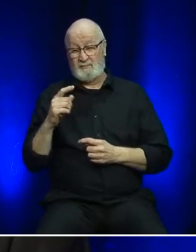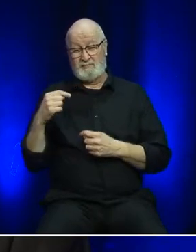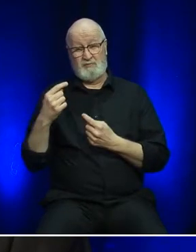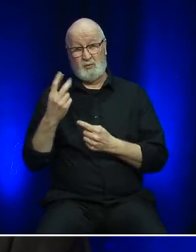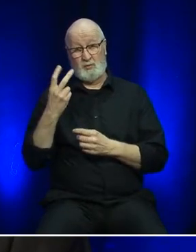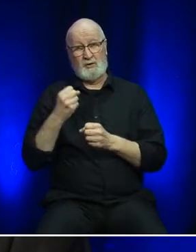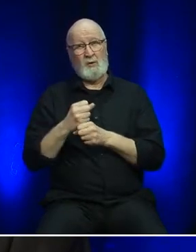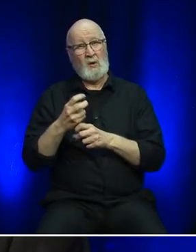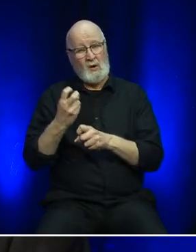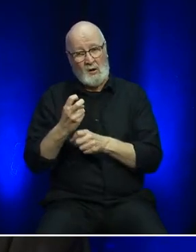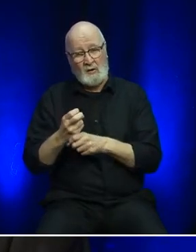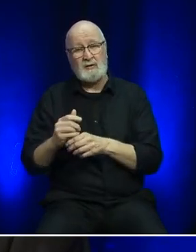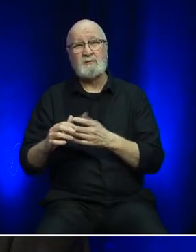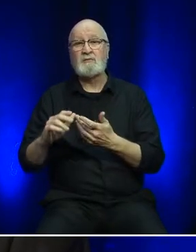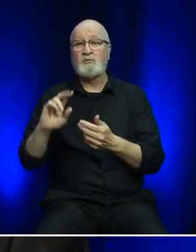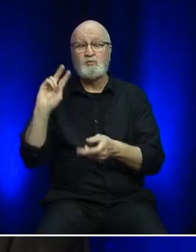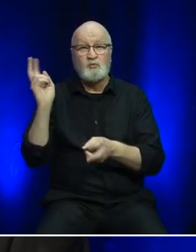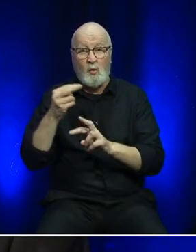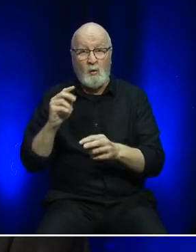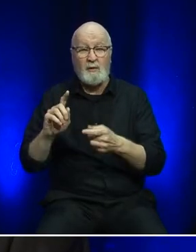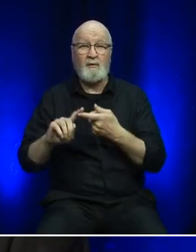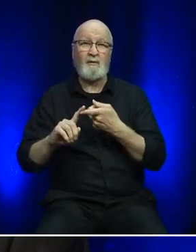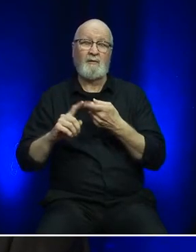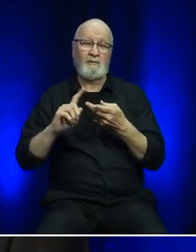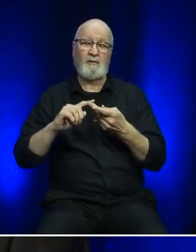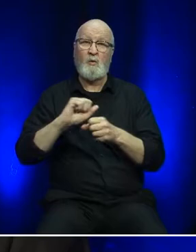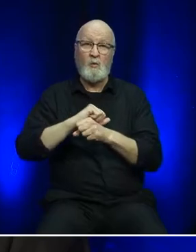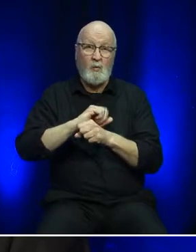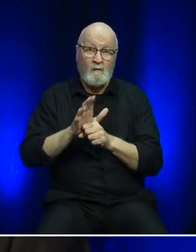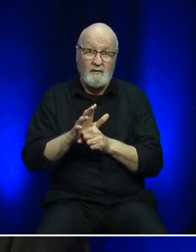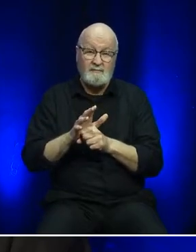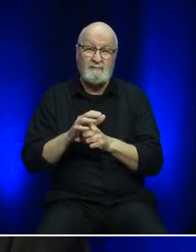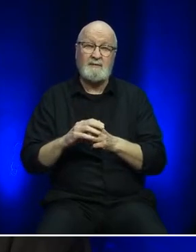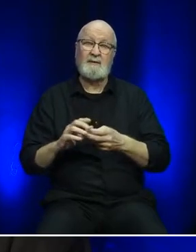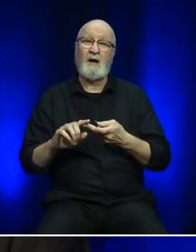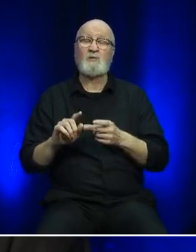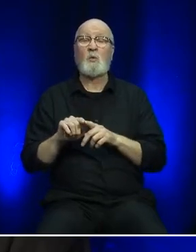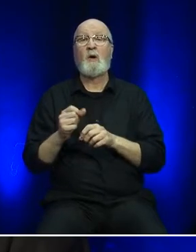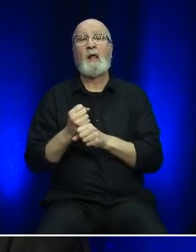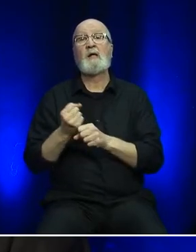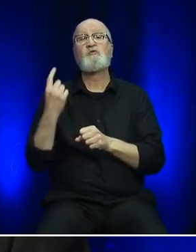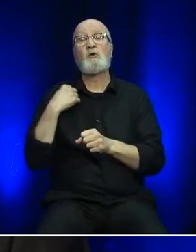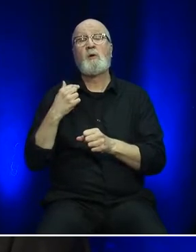This storm, combined with Covid-19 and last fall's highway washouts